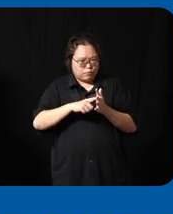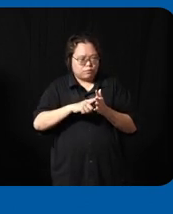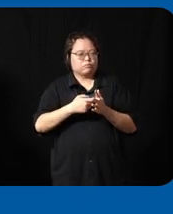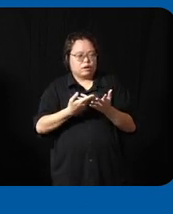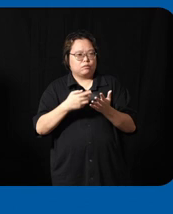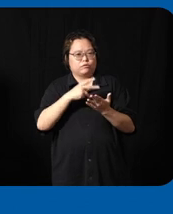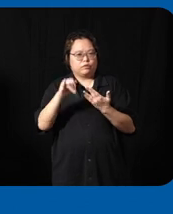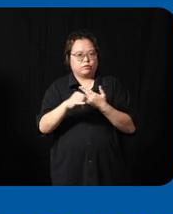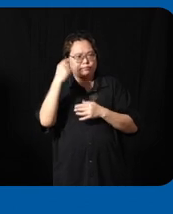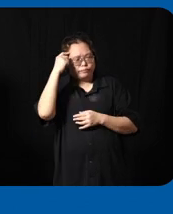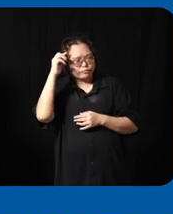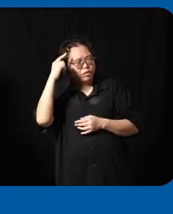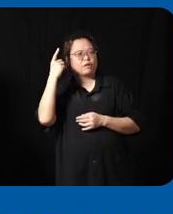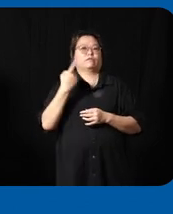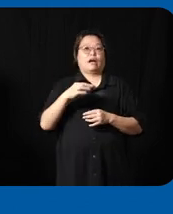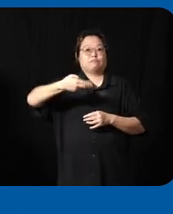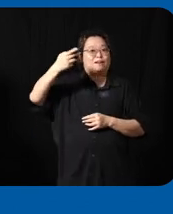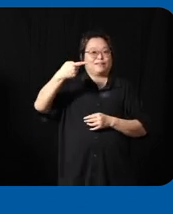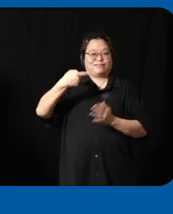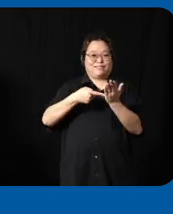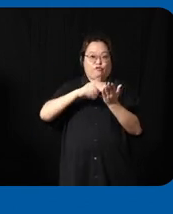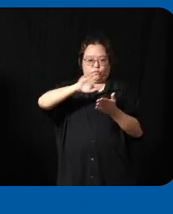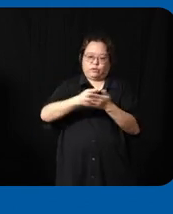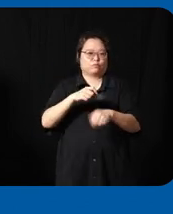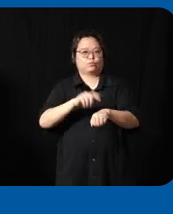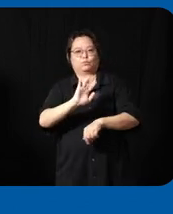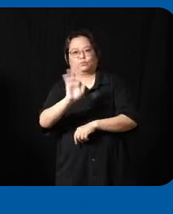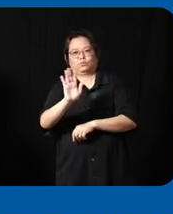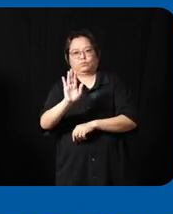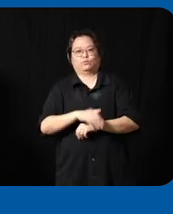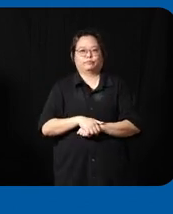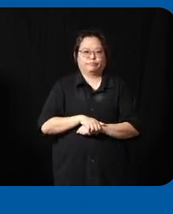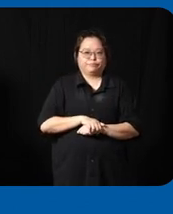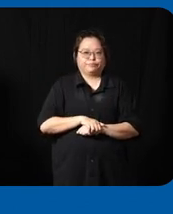not that we always will go for Hightech but it's really what is the outcome that we want